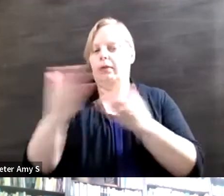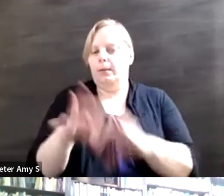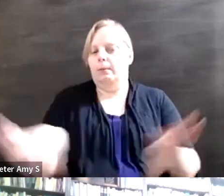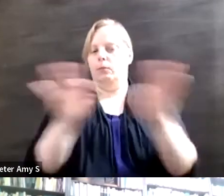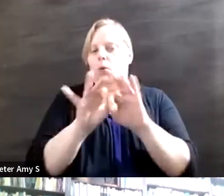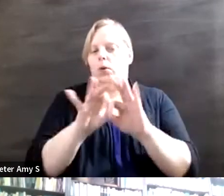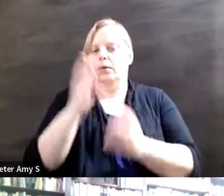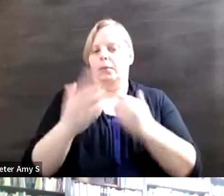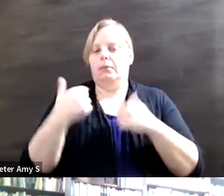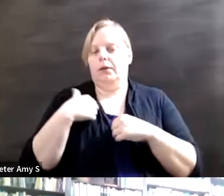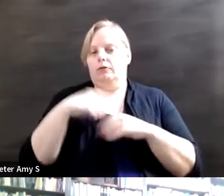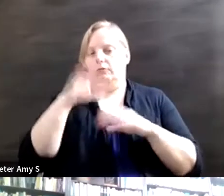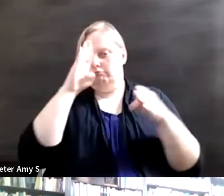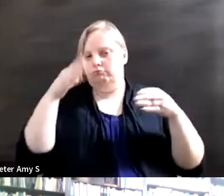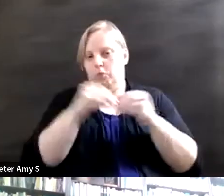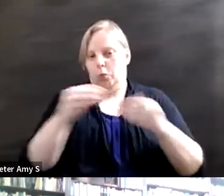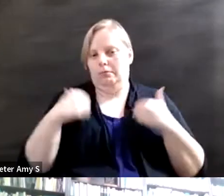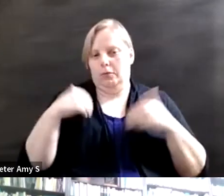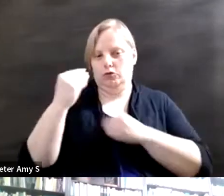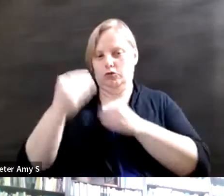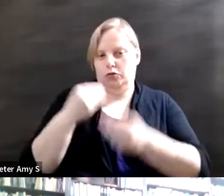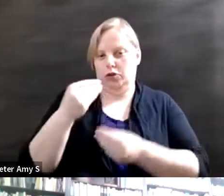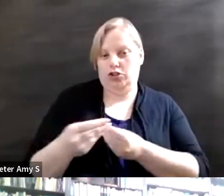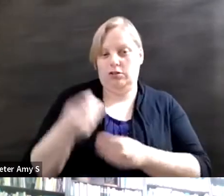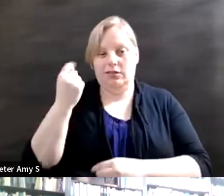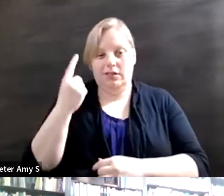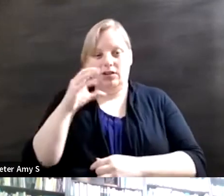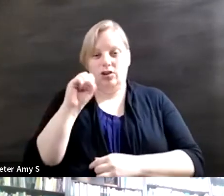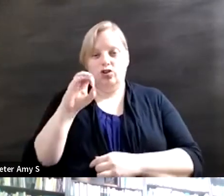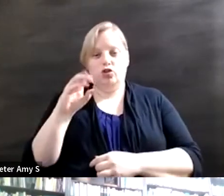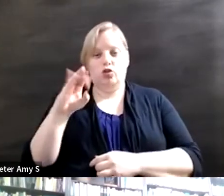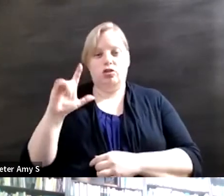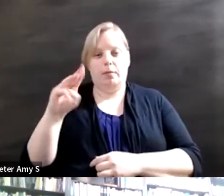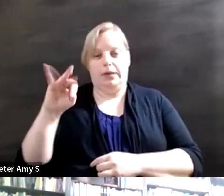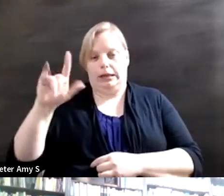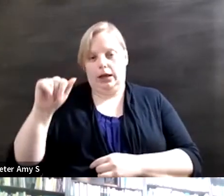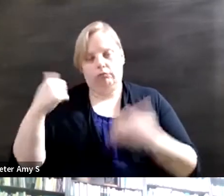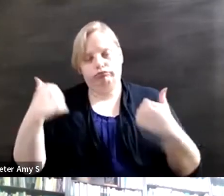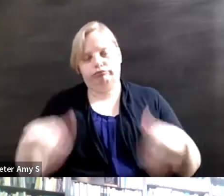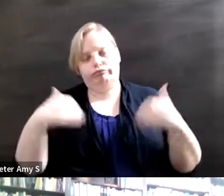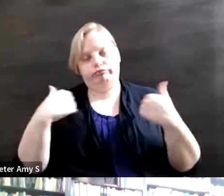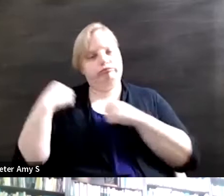the younger generation a little bit but social media has such an impact on how we interpret the